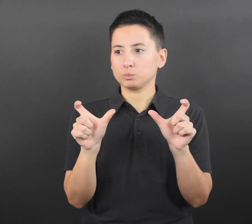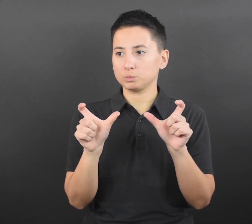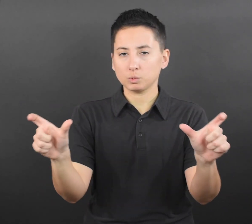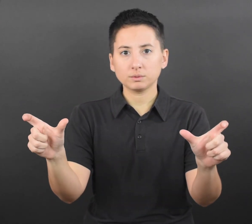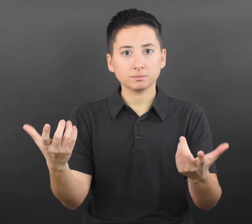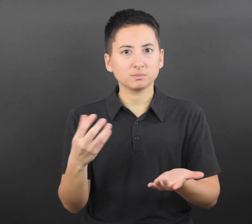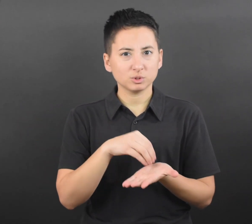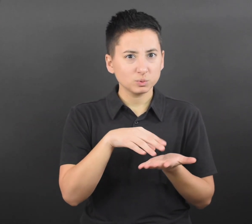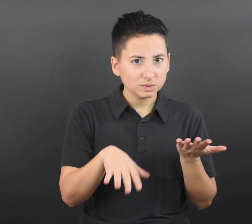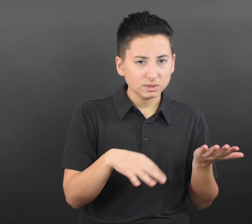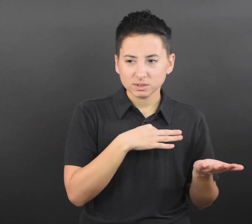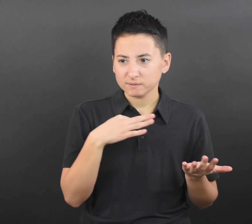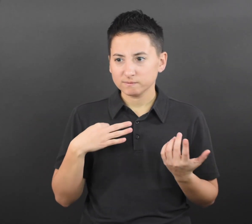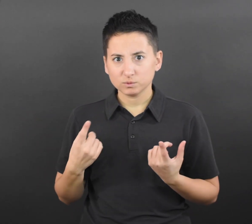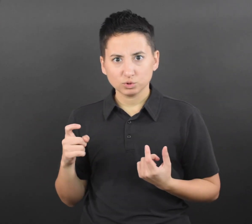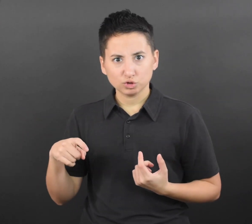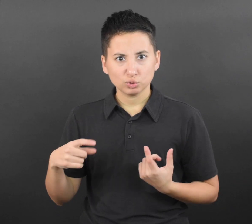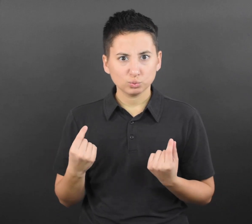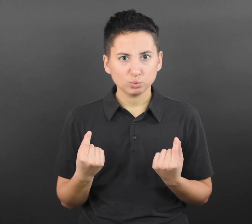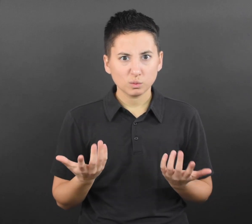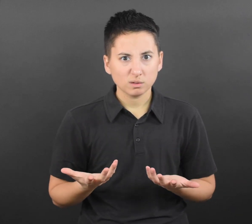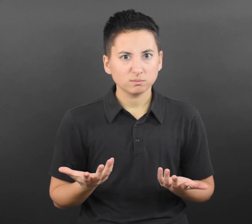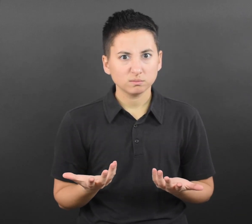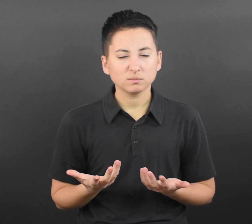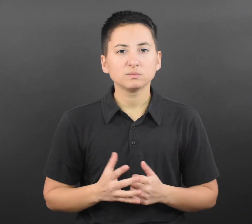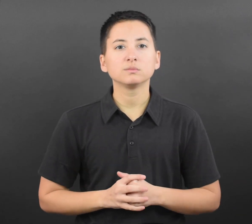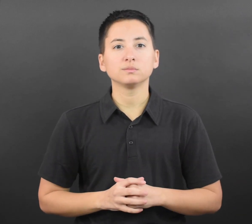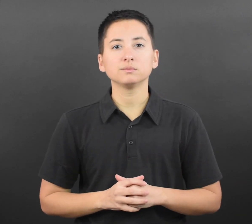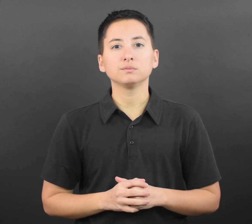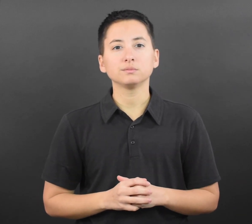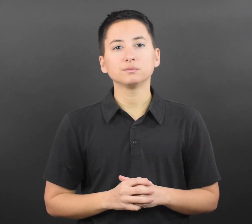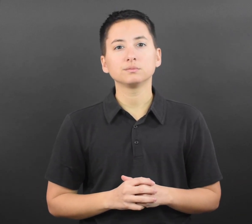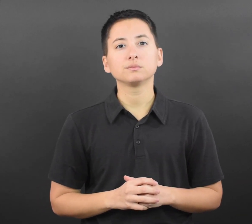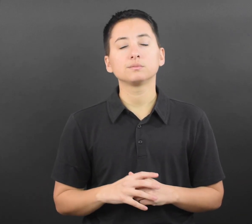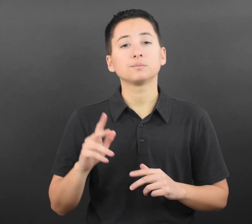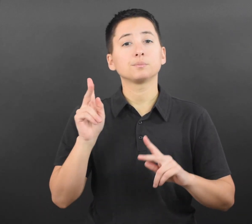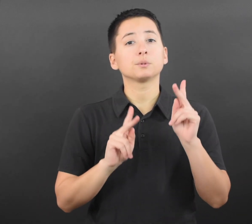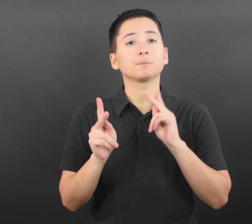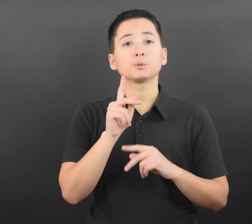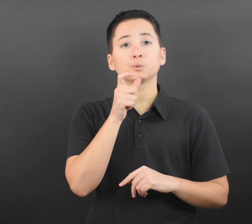from others and ensure they wear their masks when not actively participating in these activities